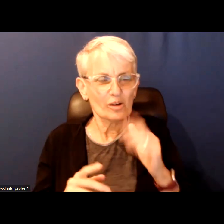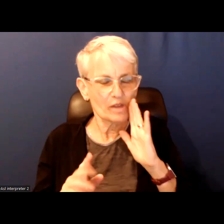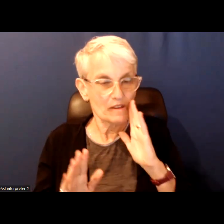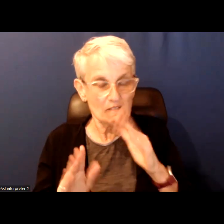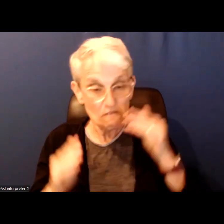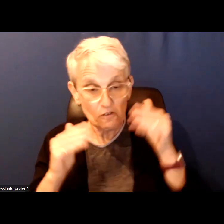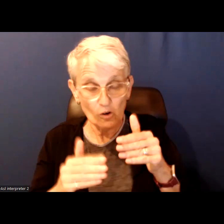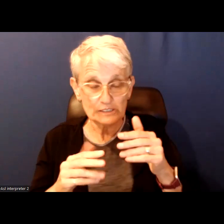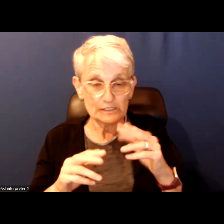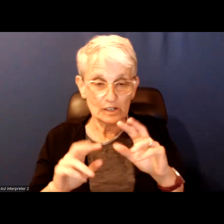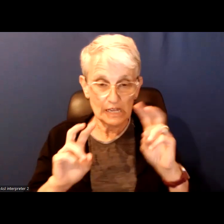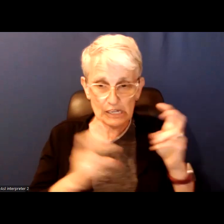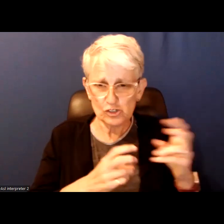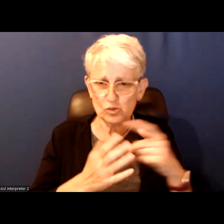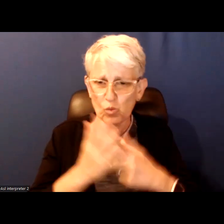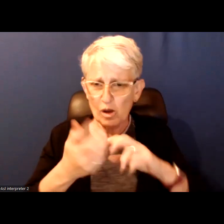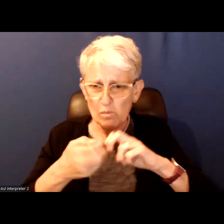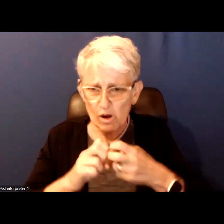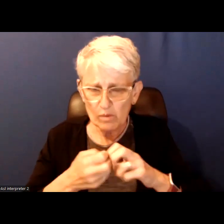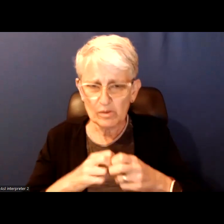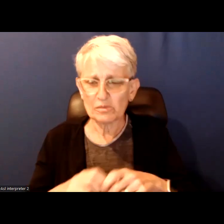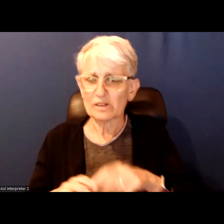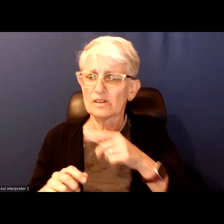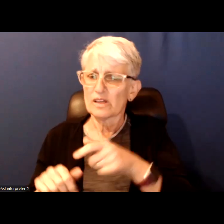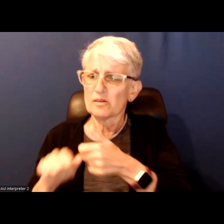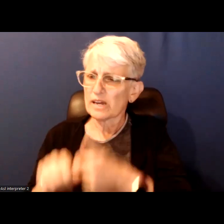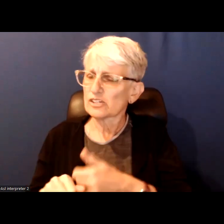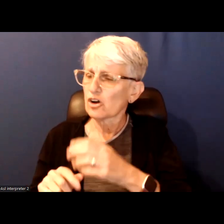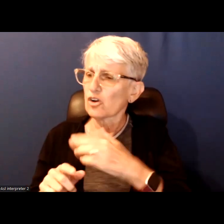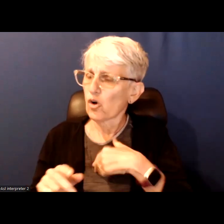I think people vote based on cultural name recognition.